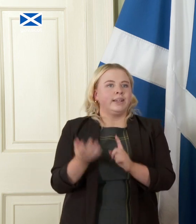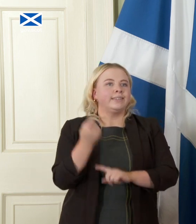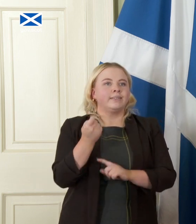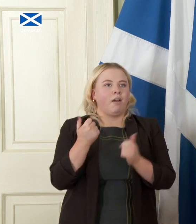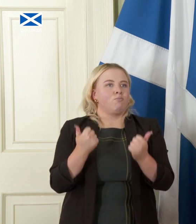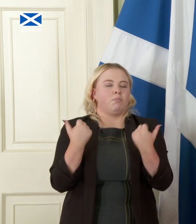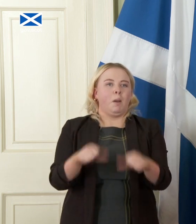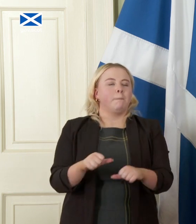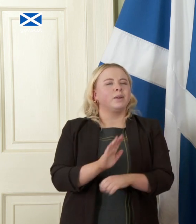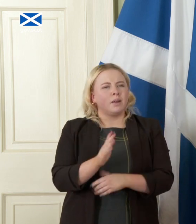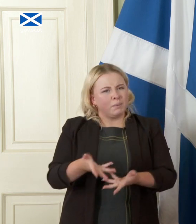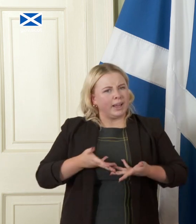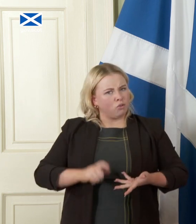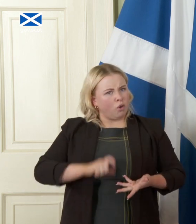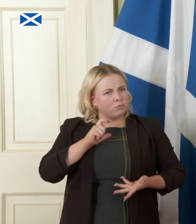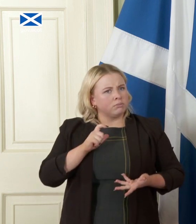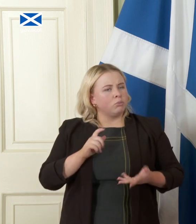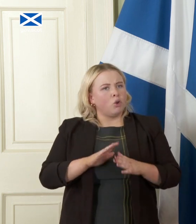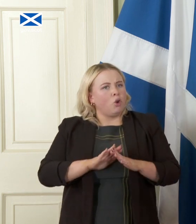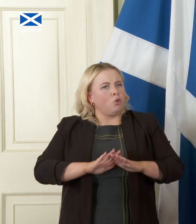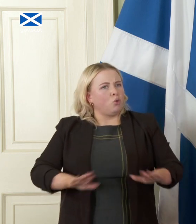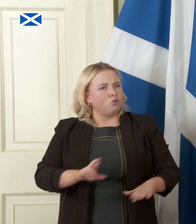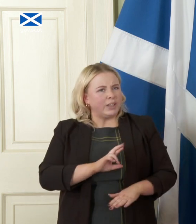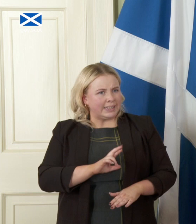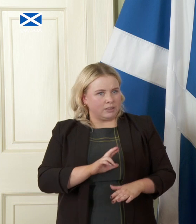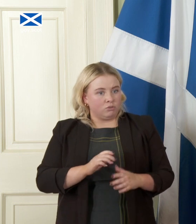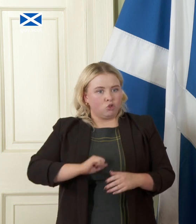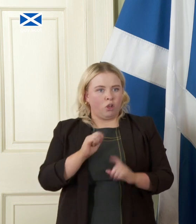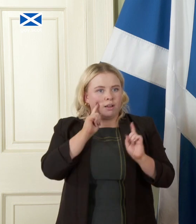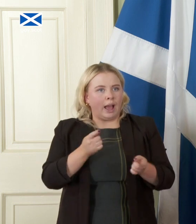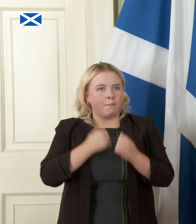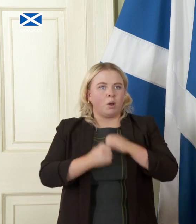that there's no inherent reason why Scotland can't make a success of being an independent country.